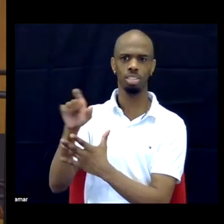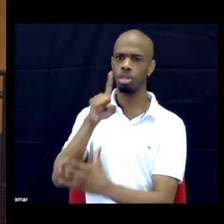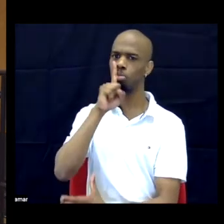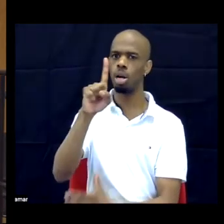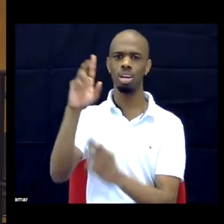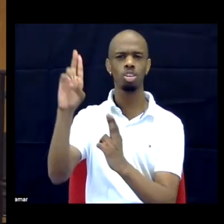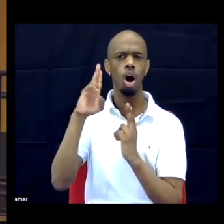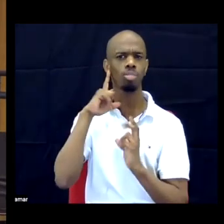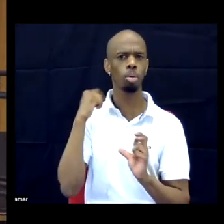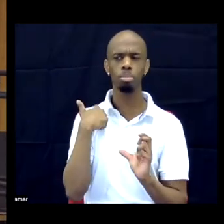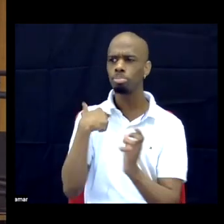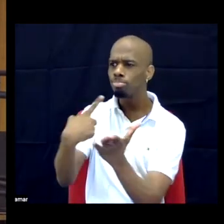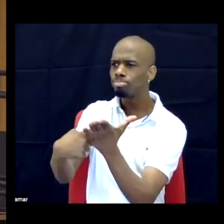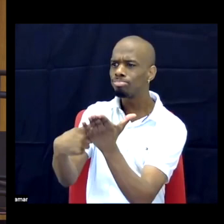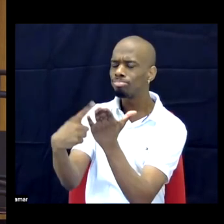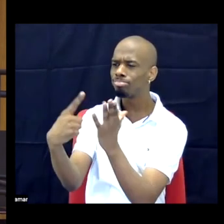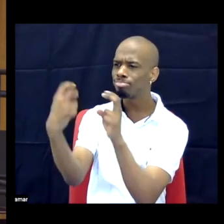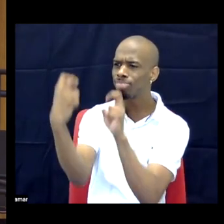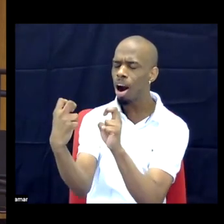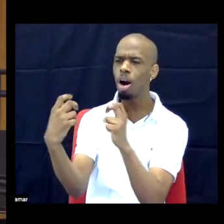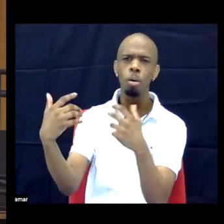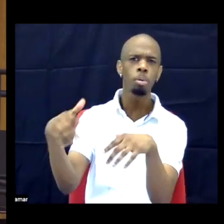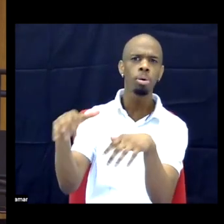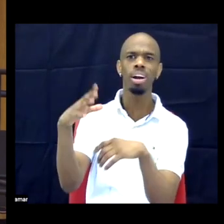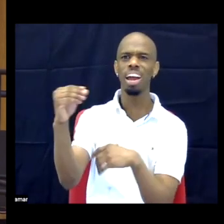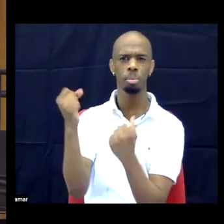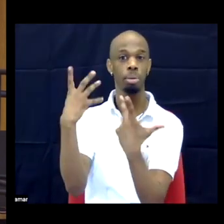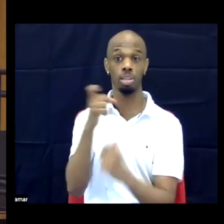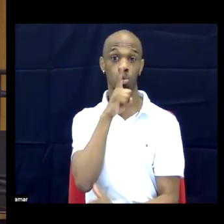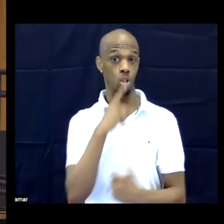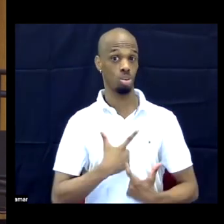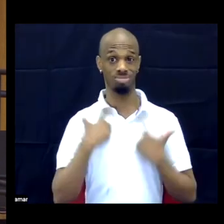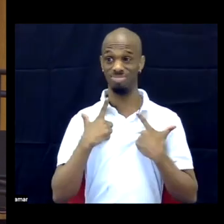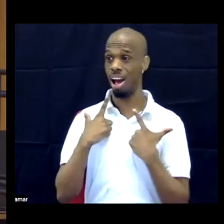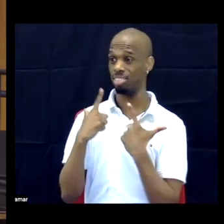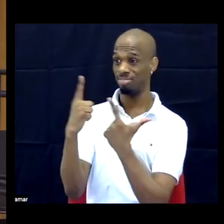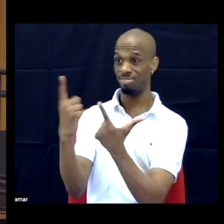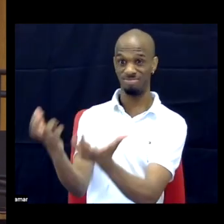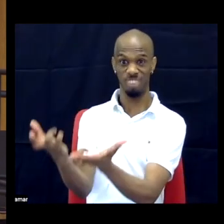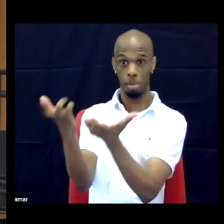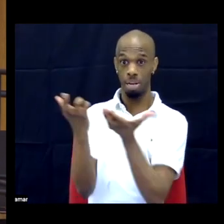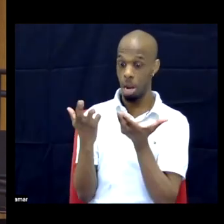Aww... To hear how you're thinking and hear so many pragmatic suggestions on